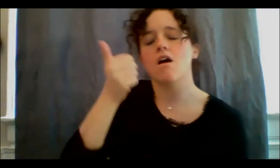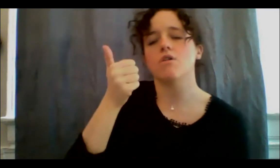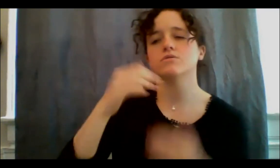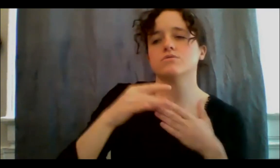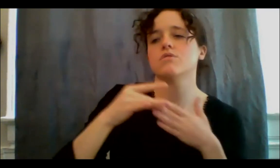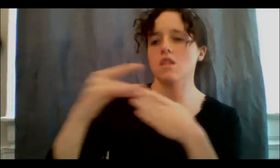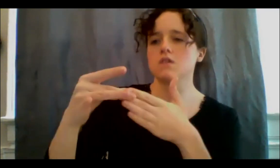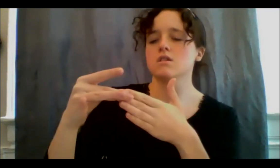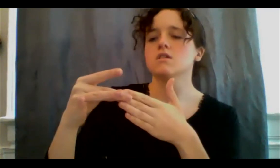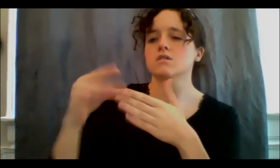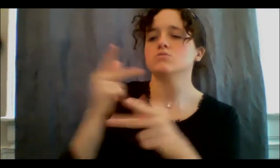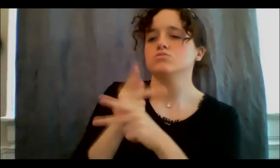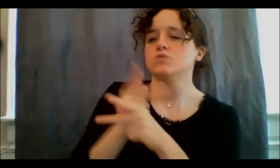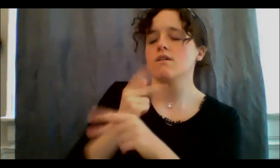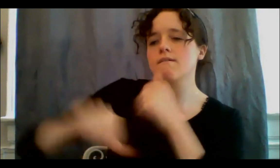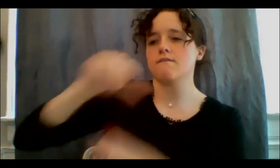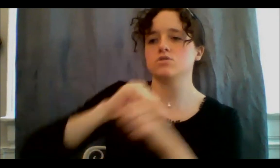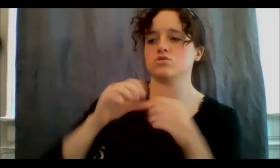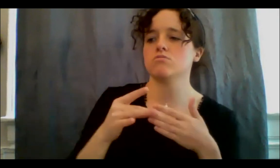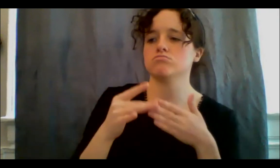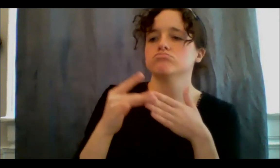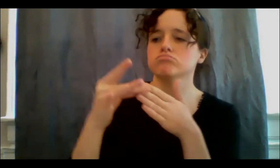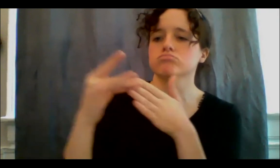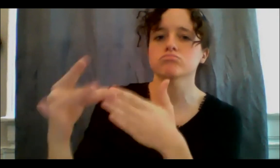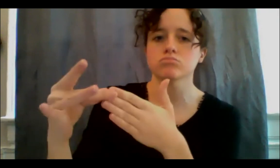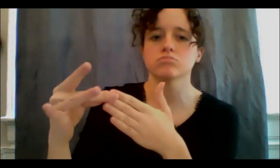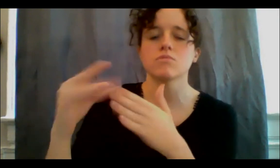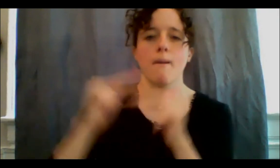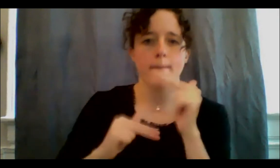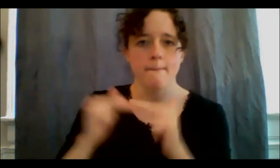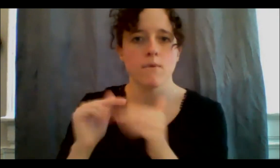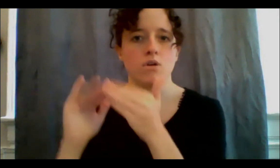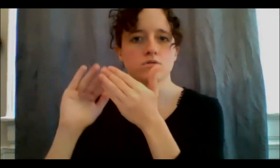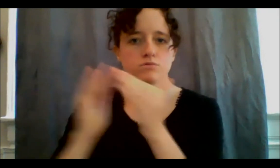to look at ways that we can build a community hub for Indigenous people